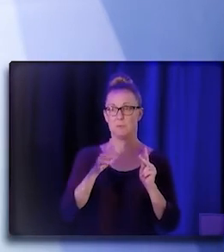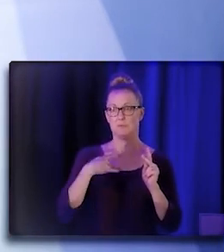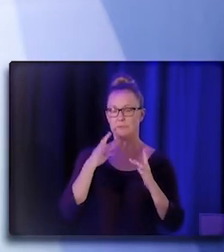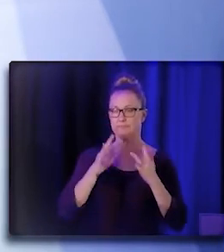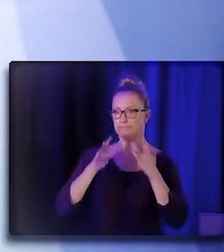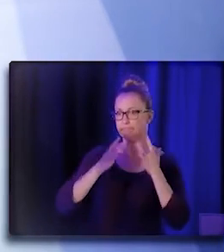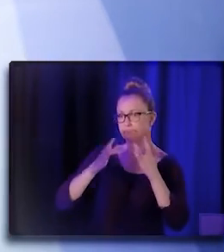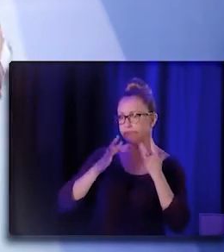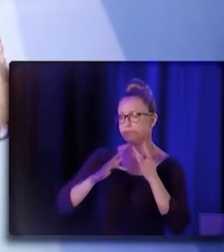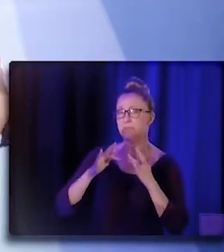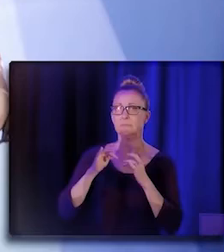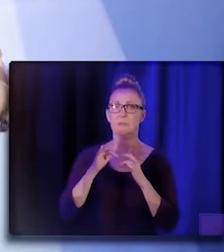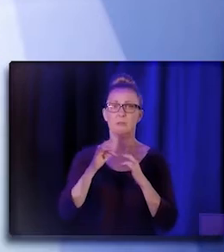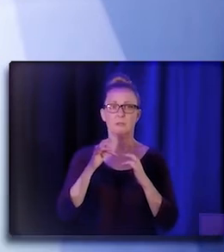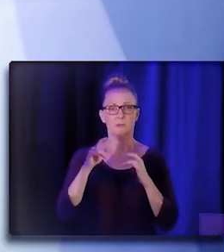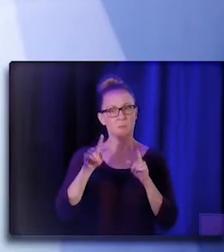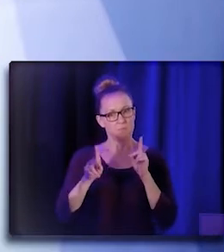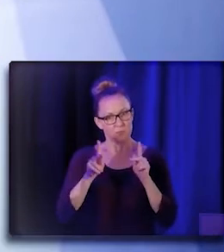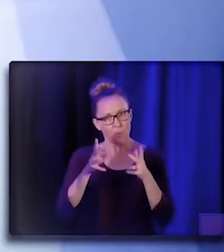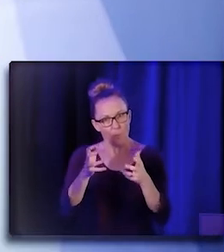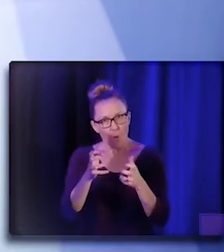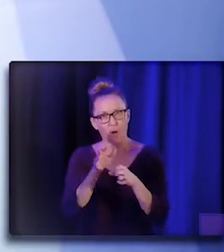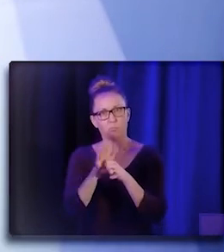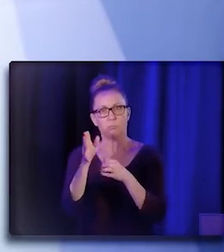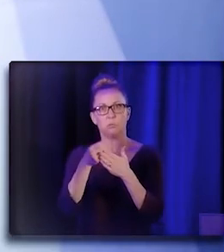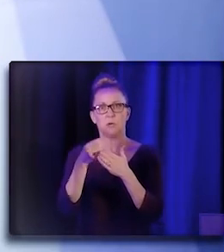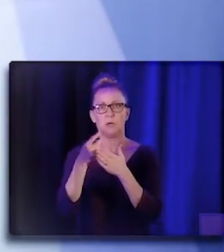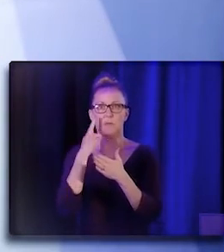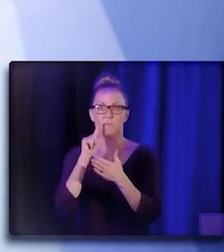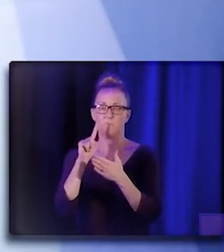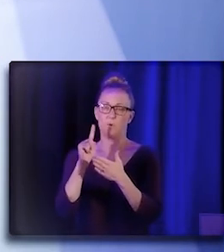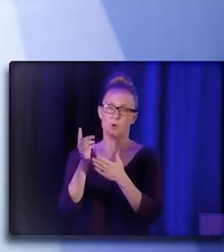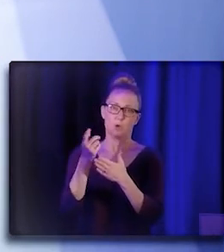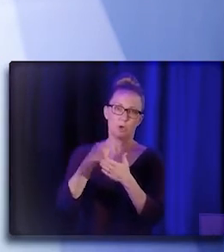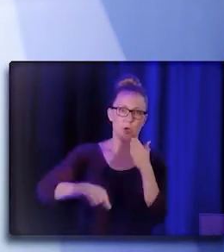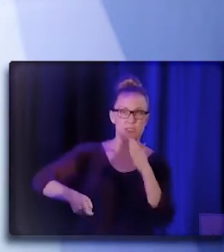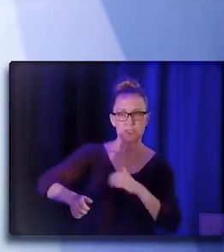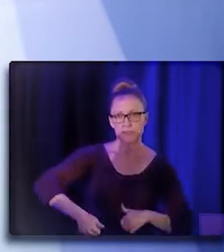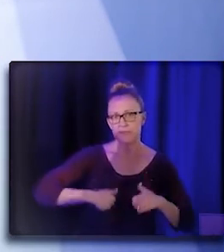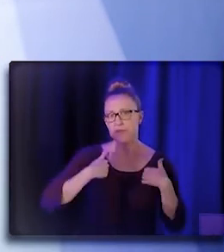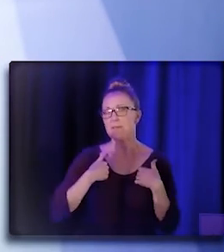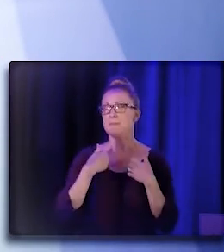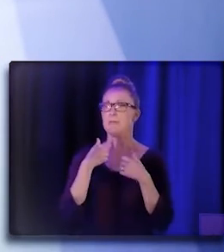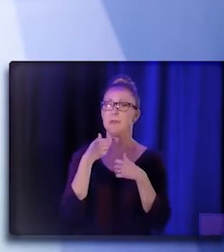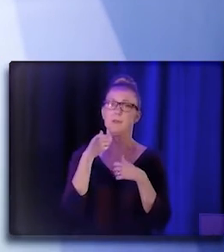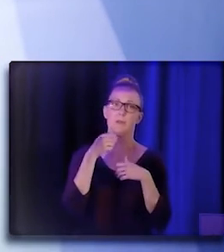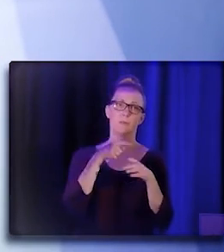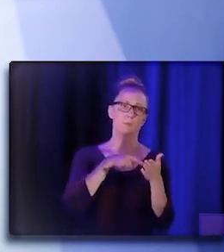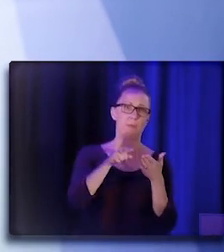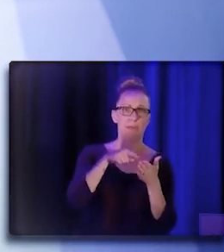you know, folks want a thriving wage, folks want, you know, benefits 'cause, you know, there's, we're either paying,